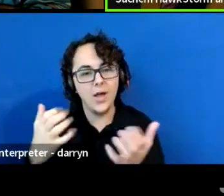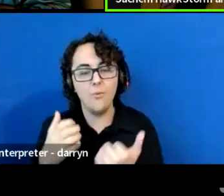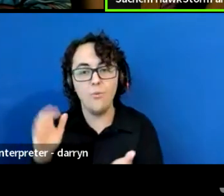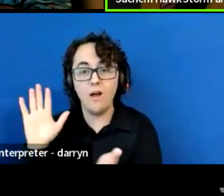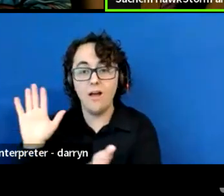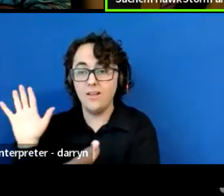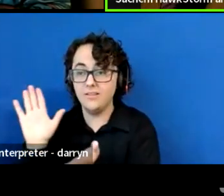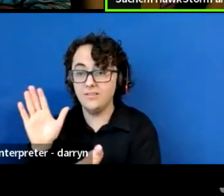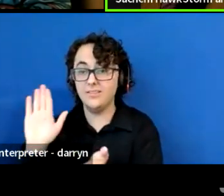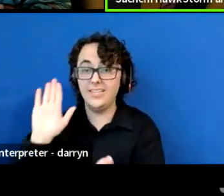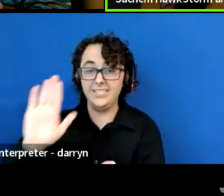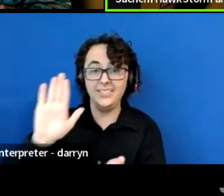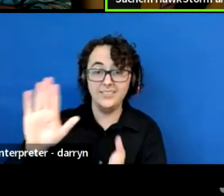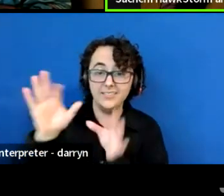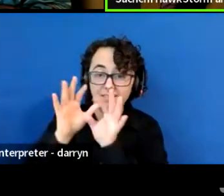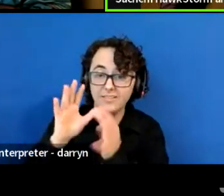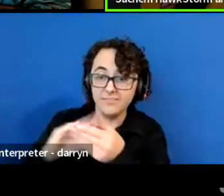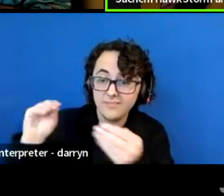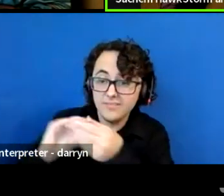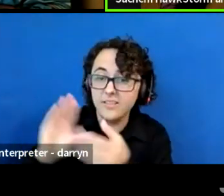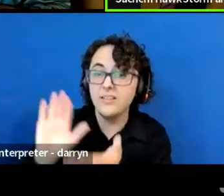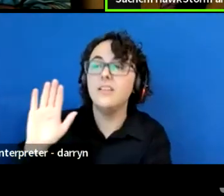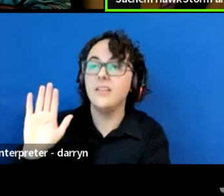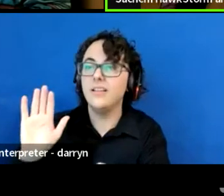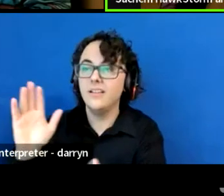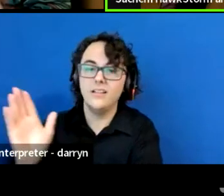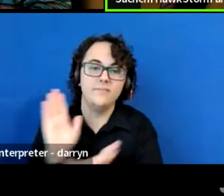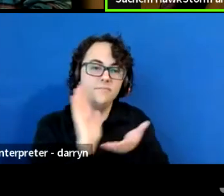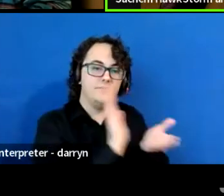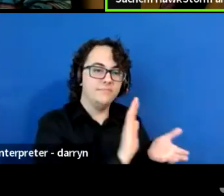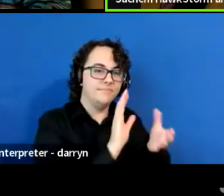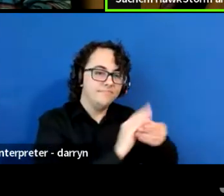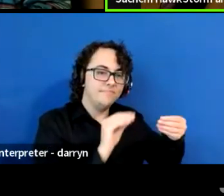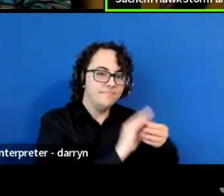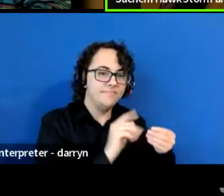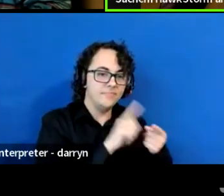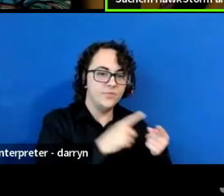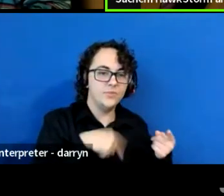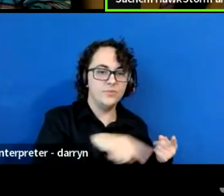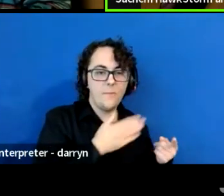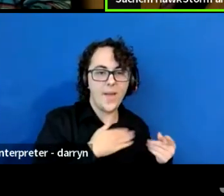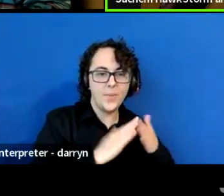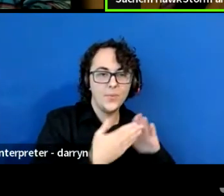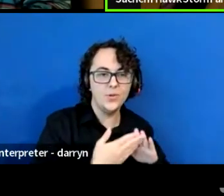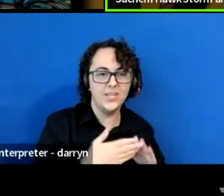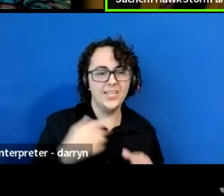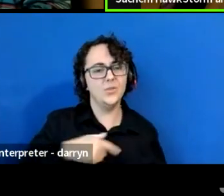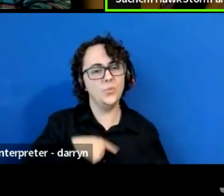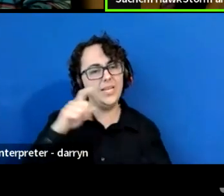I want to say listen, we need to be strong. We need to feel so strong because we are champions.